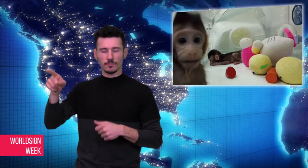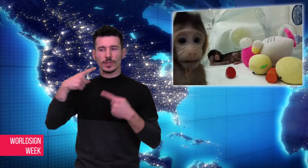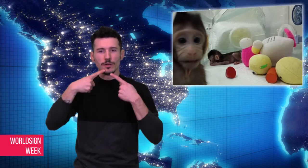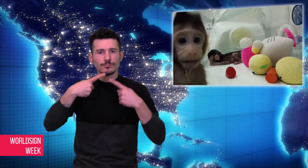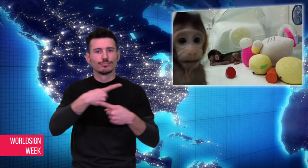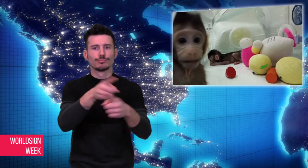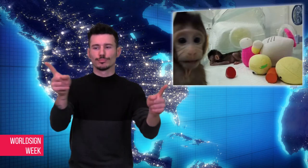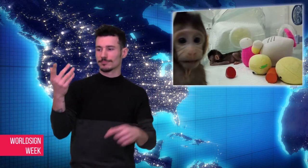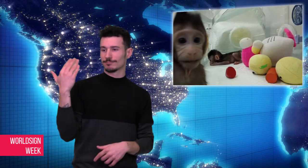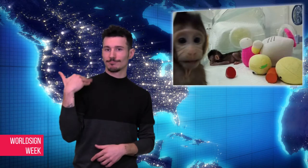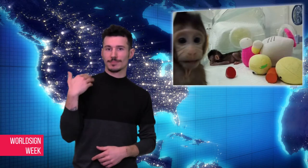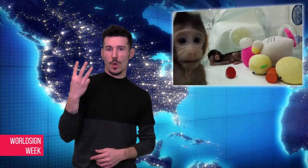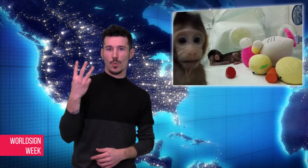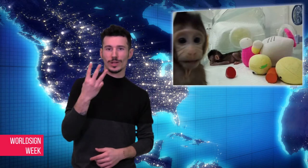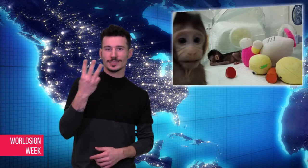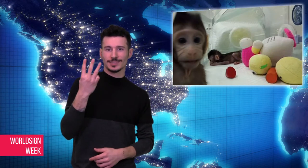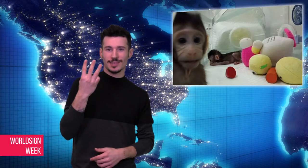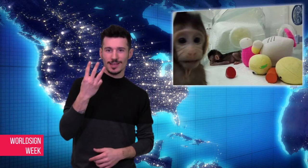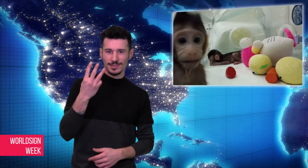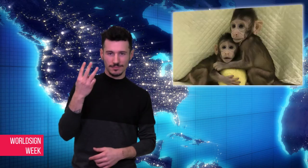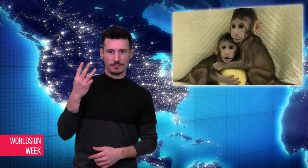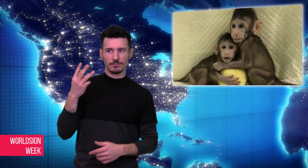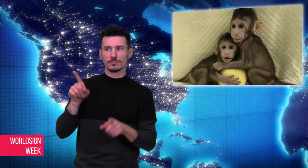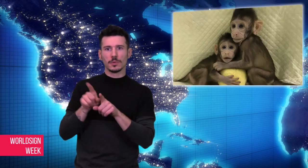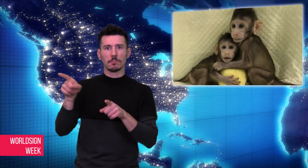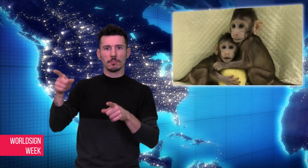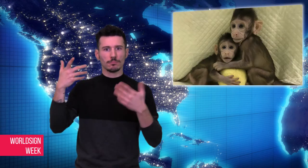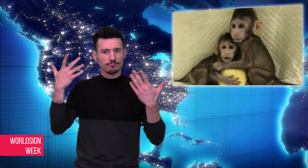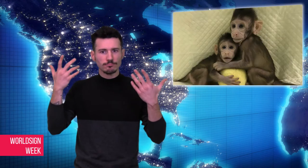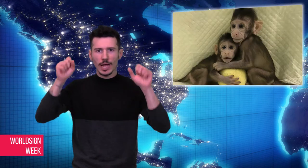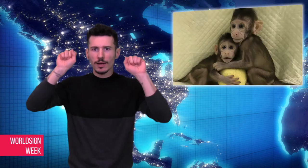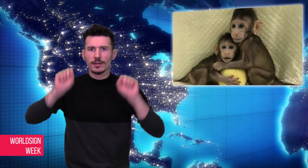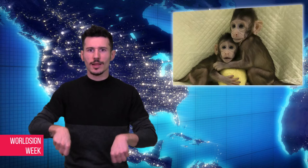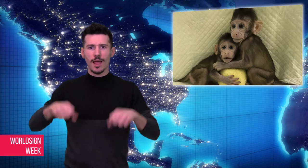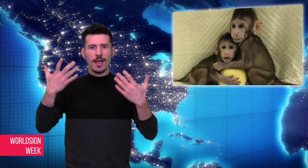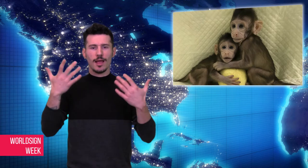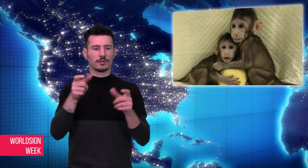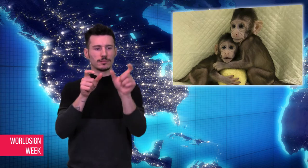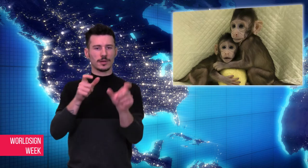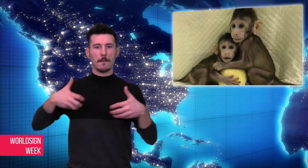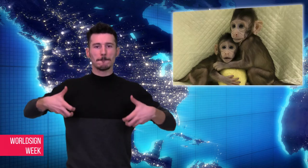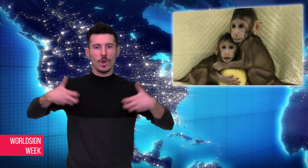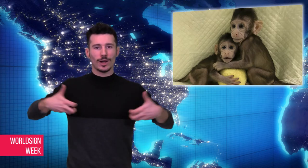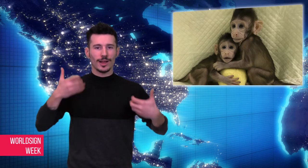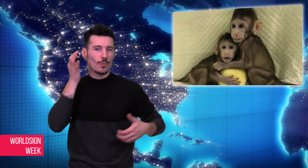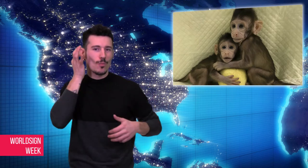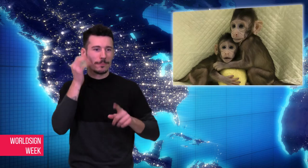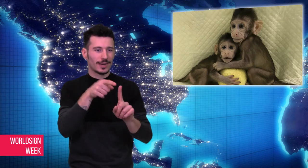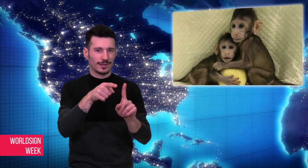cloning of two female monkeys. The